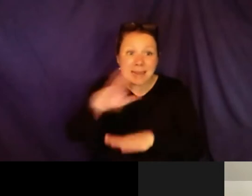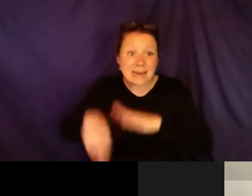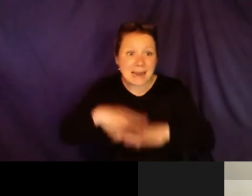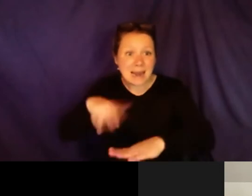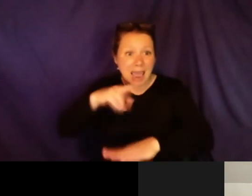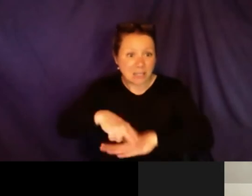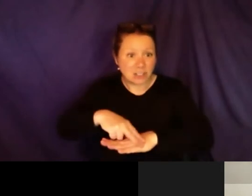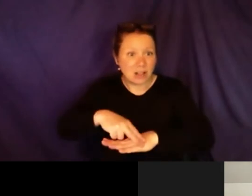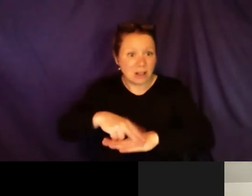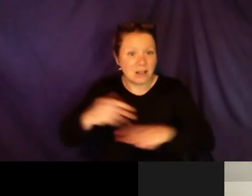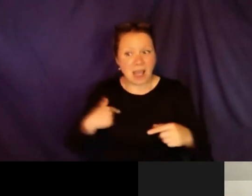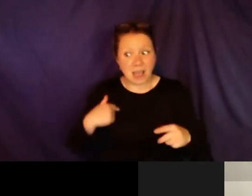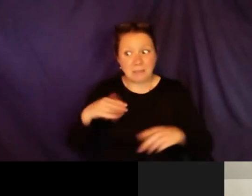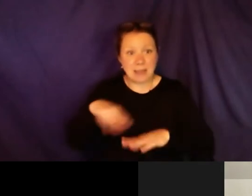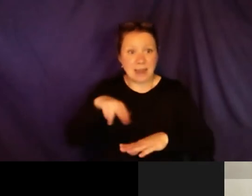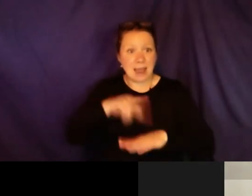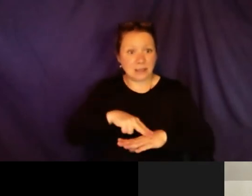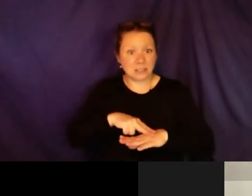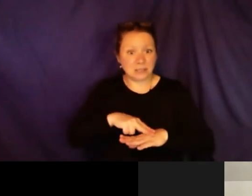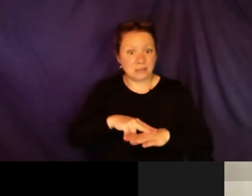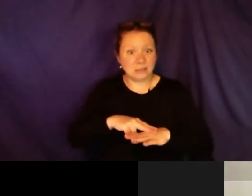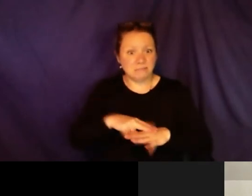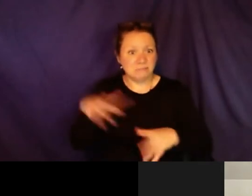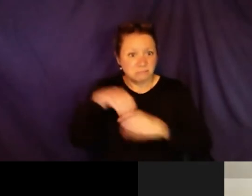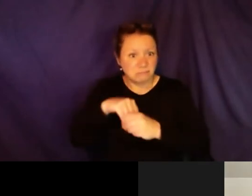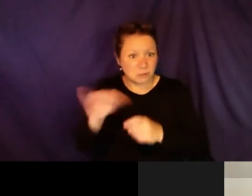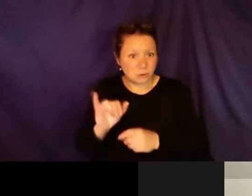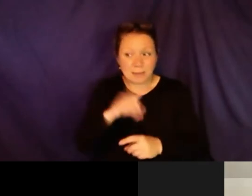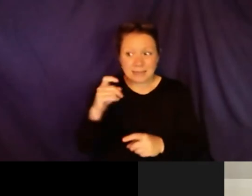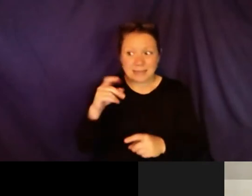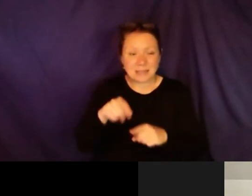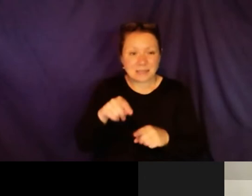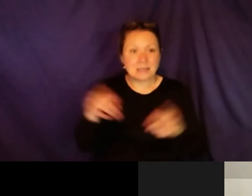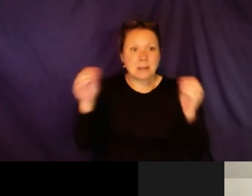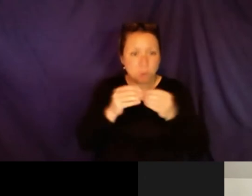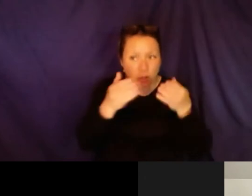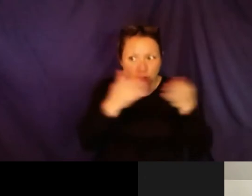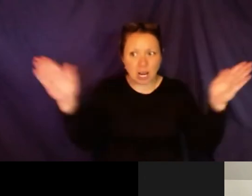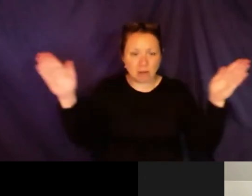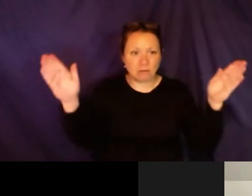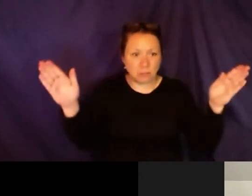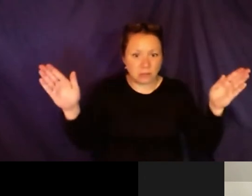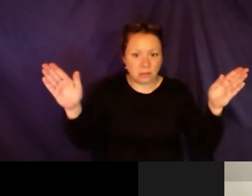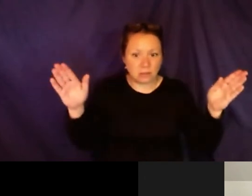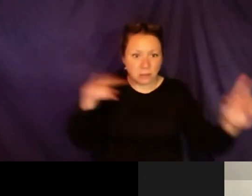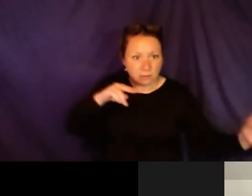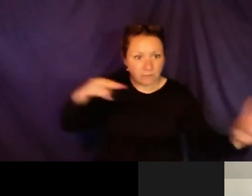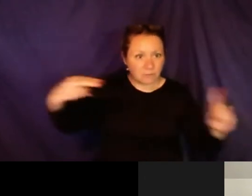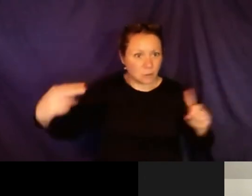advocate for all. This could be national. I am a national player too as well. I